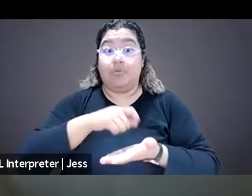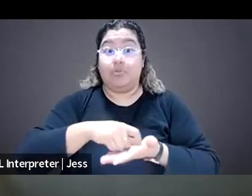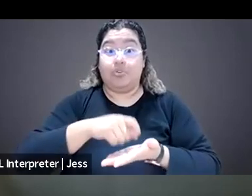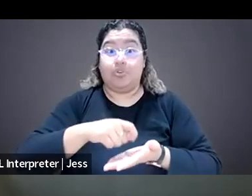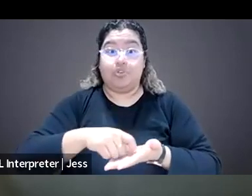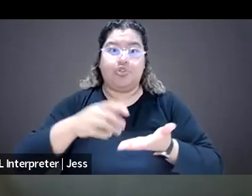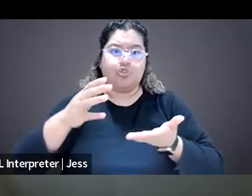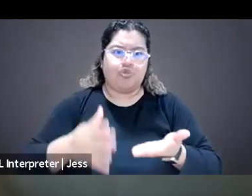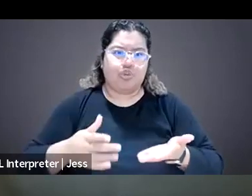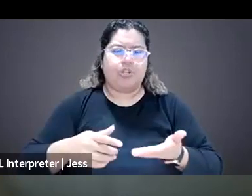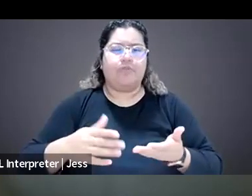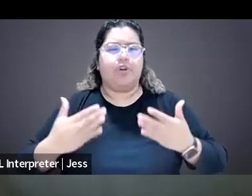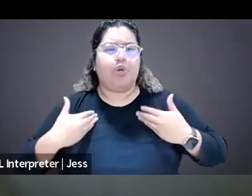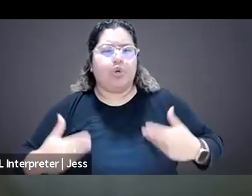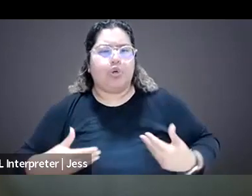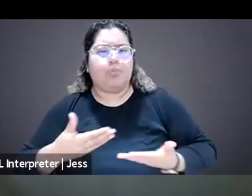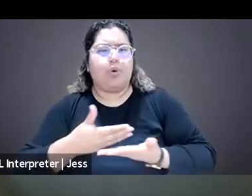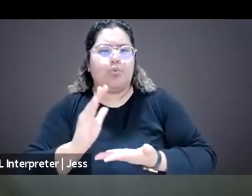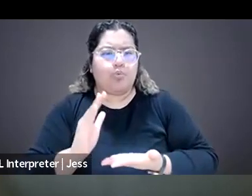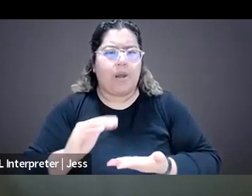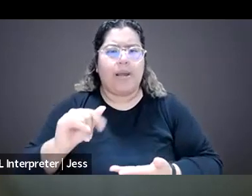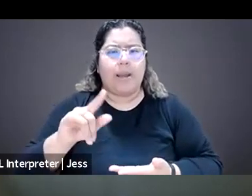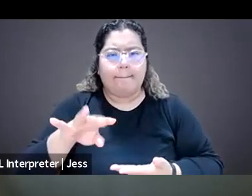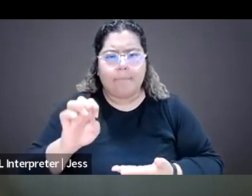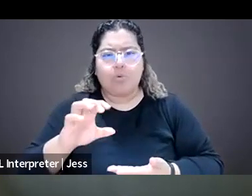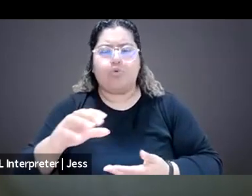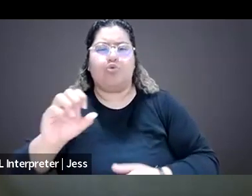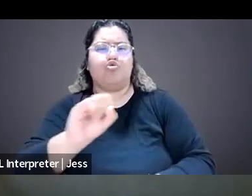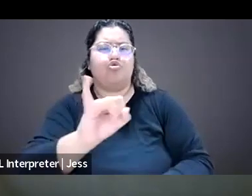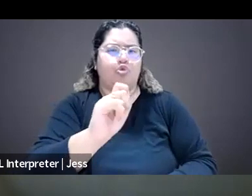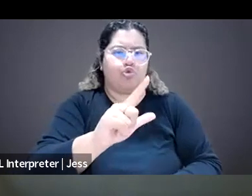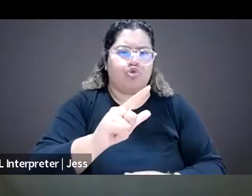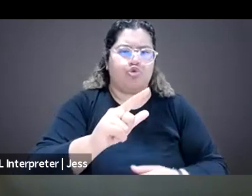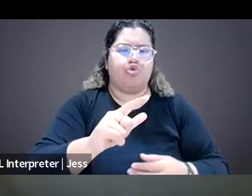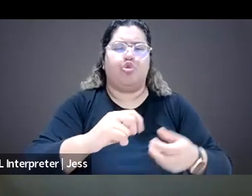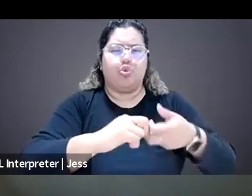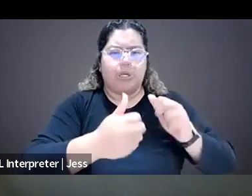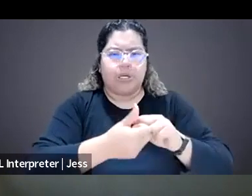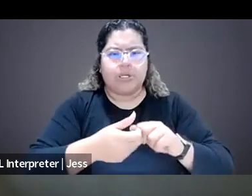and social issues in Egypt and the Middle East before I moved to the US and then focus on safety and security.